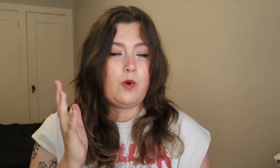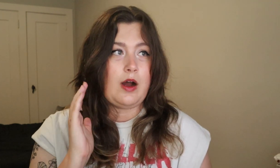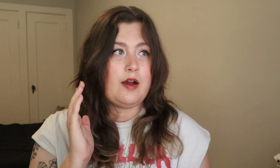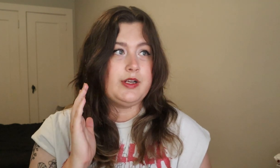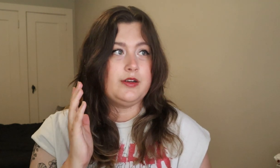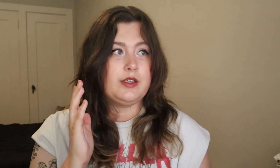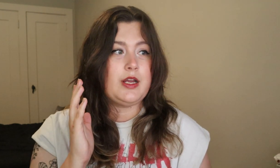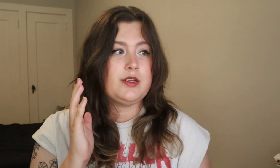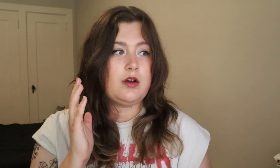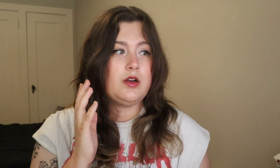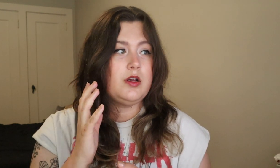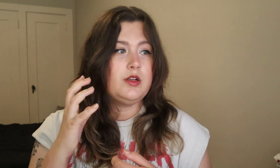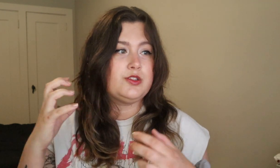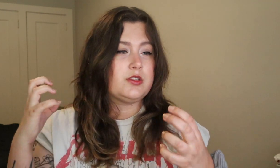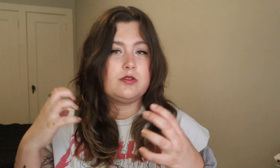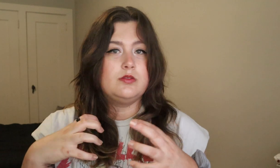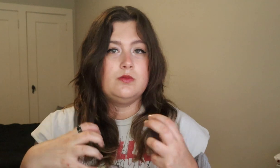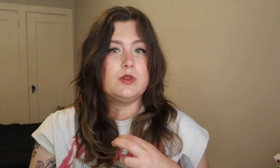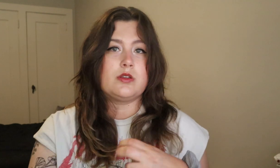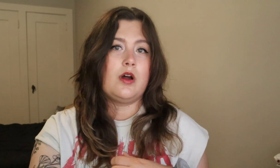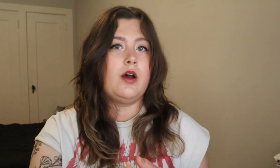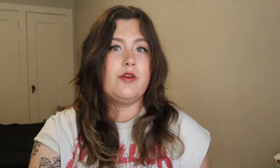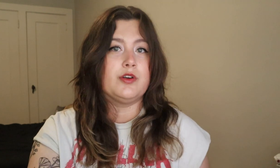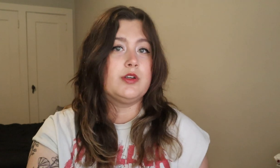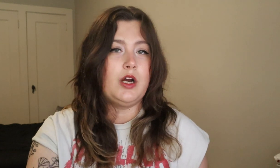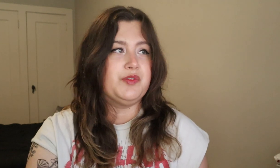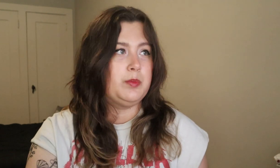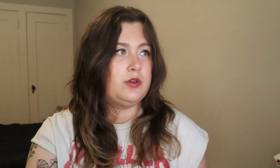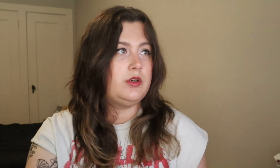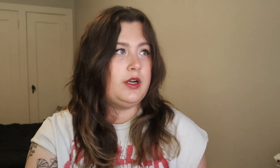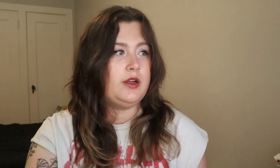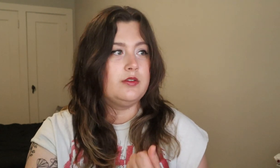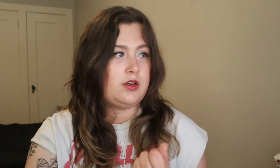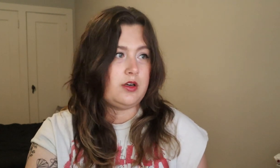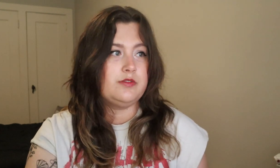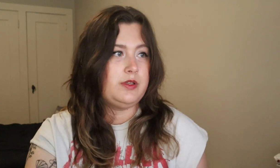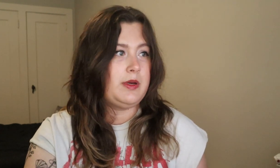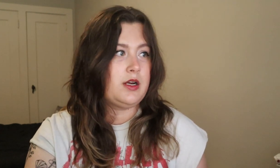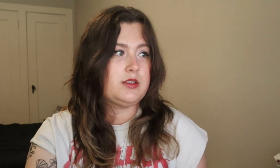while having hearing aids on just was not ever comfortable and caused feedback.